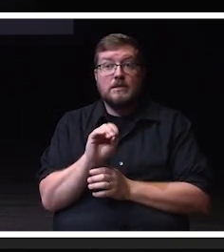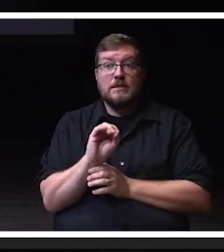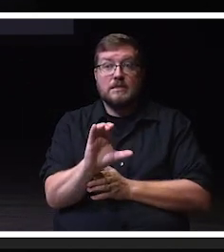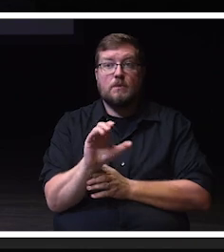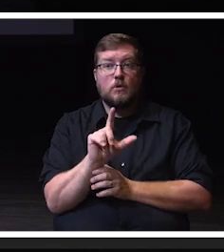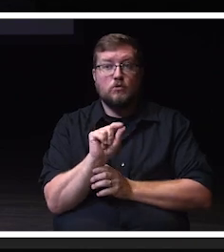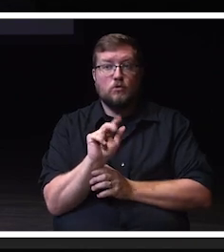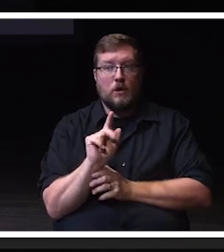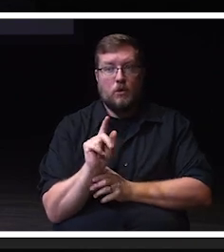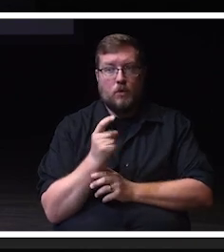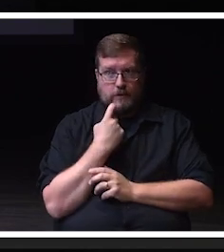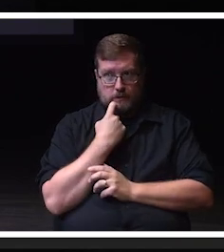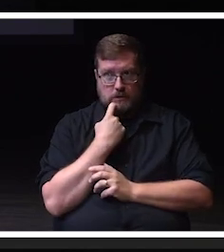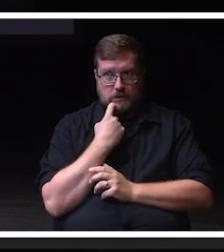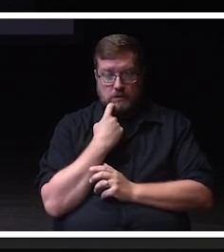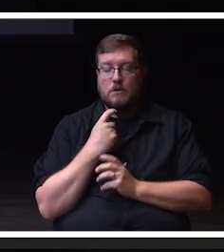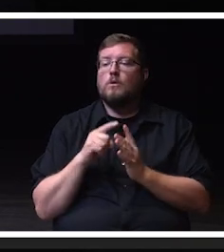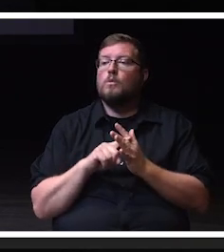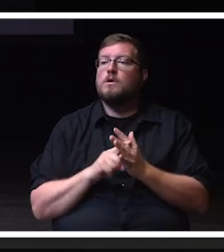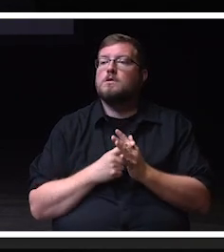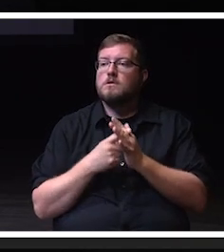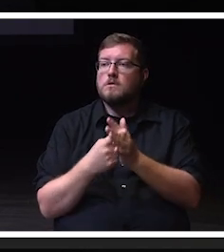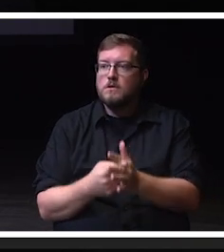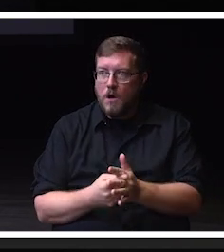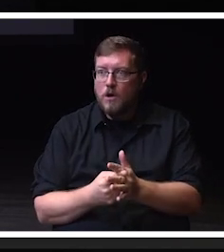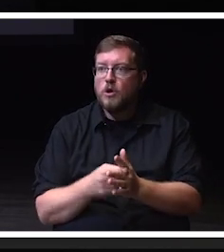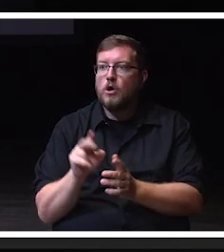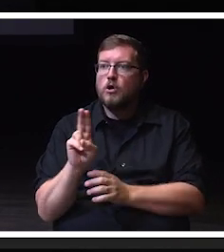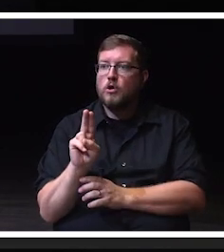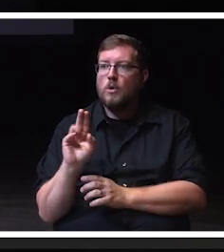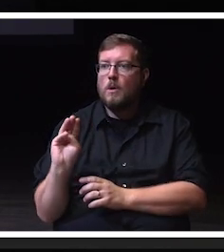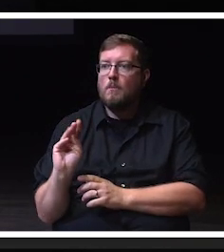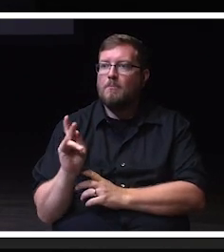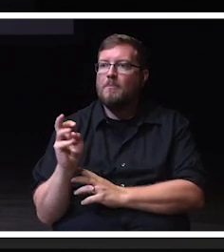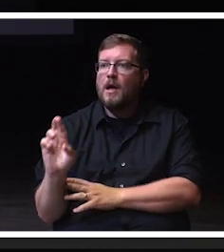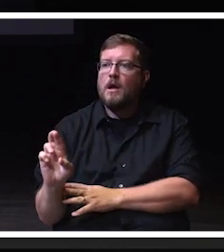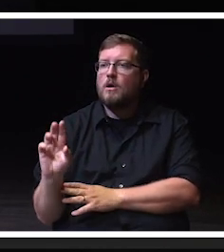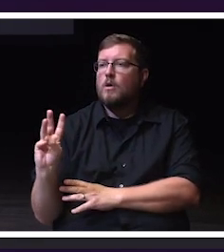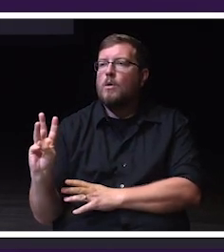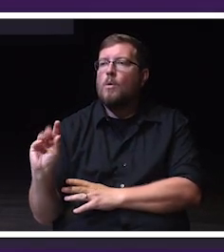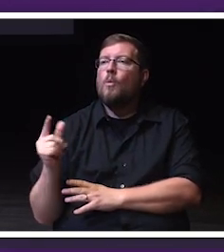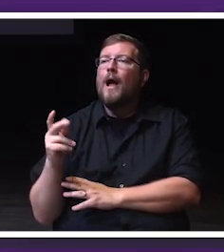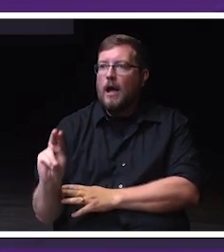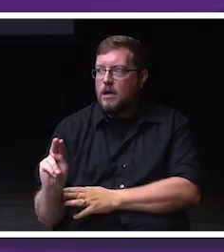we started our U Matter Wagon.